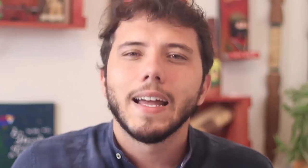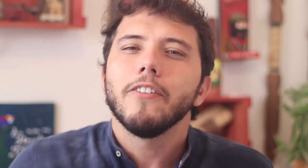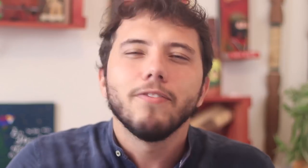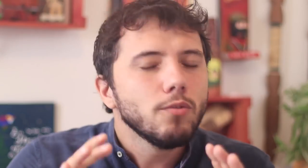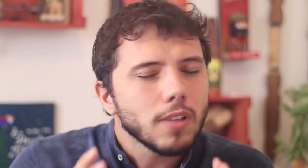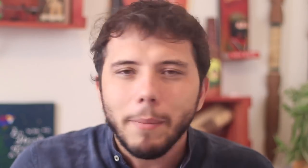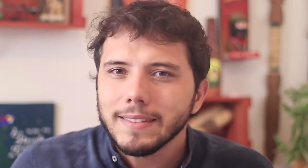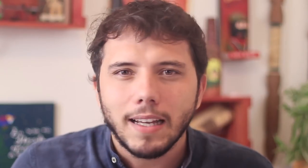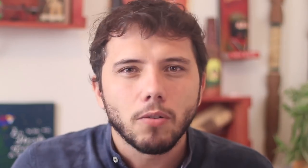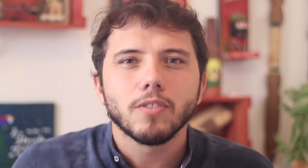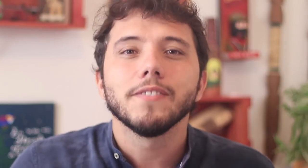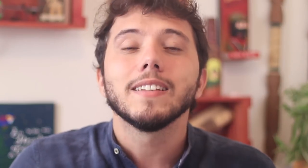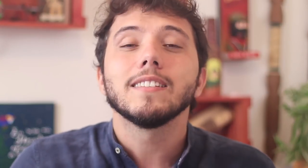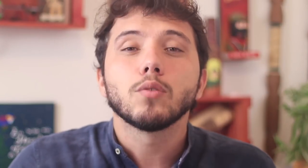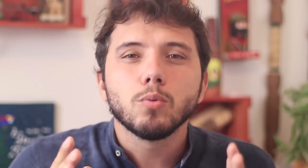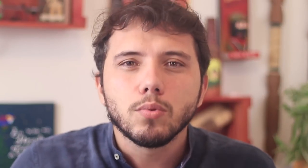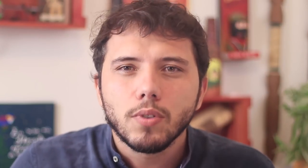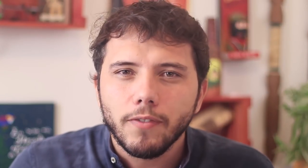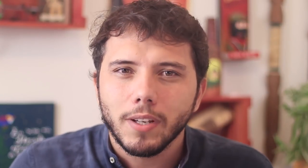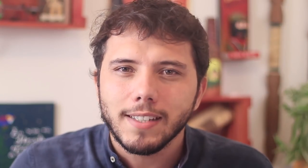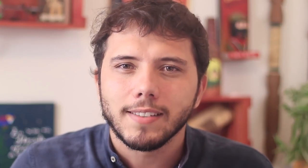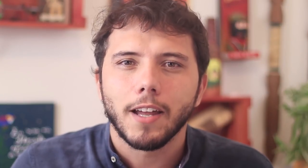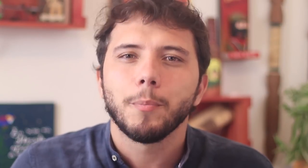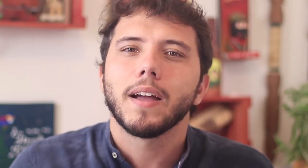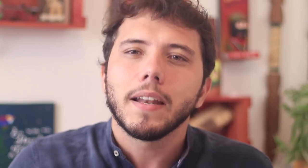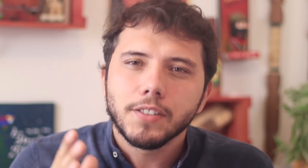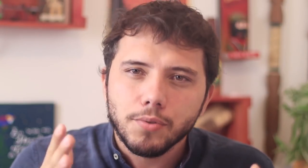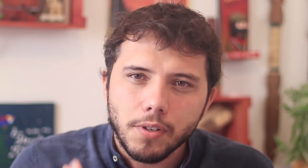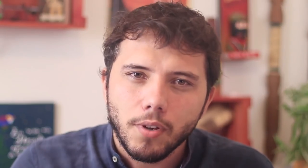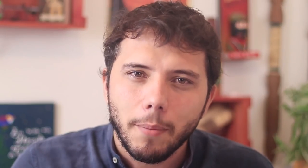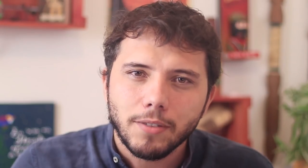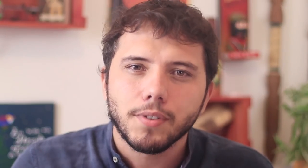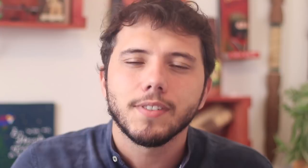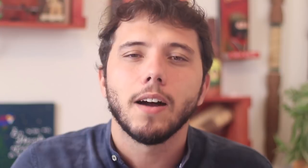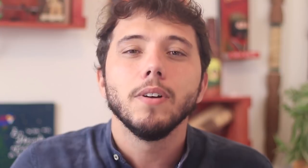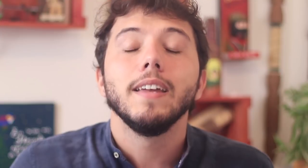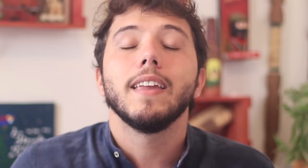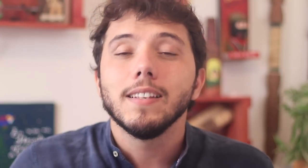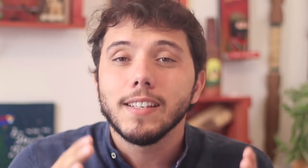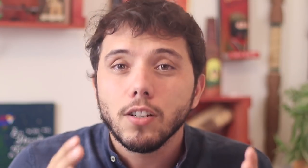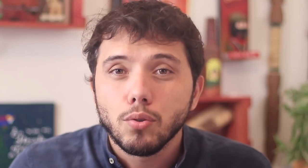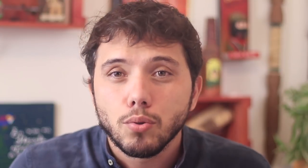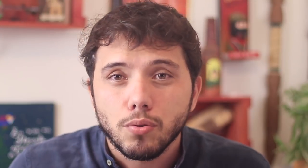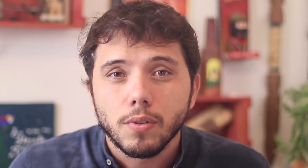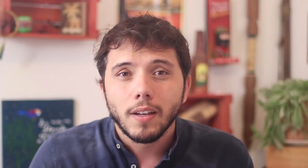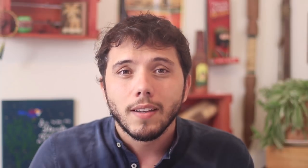It is fundamental that you do everything you can to guarantee your social distancing, and that it is a fair and just one.